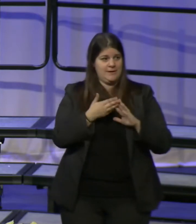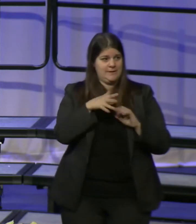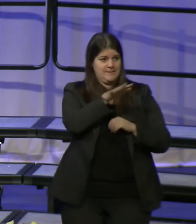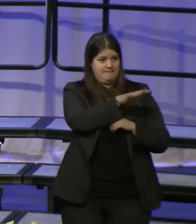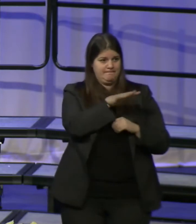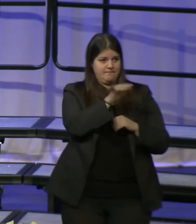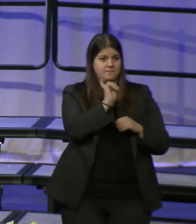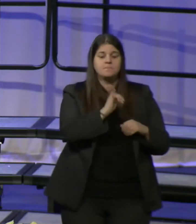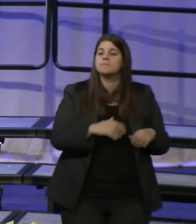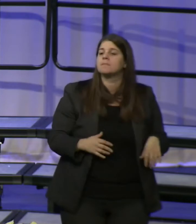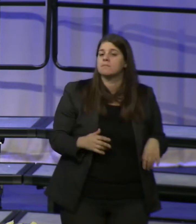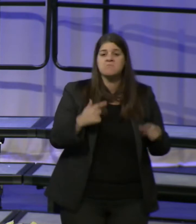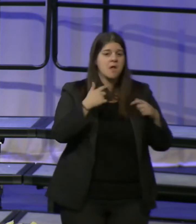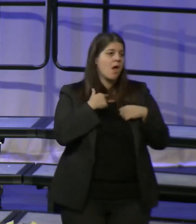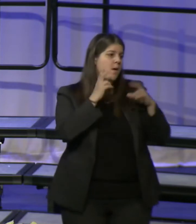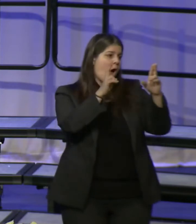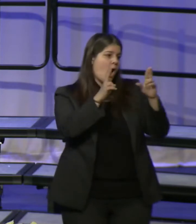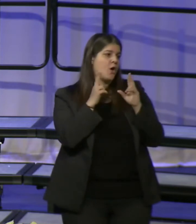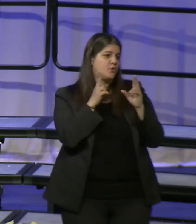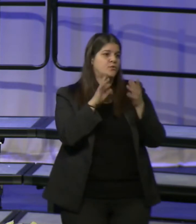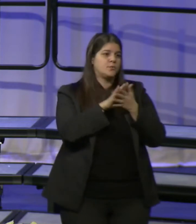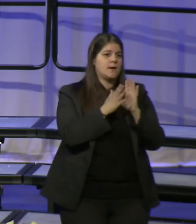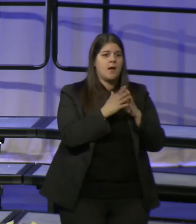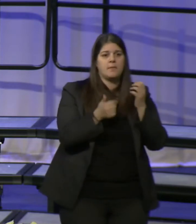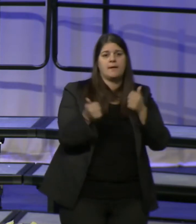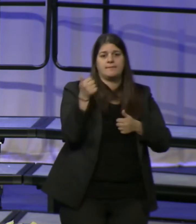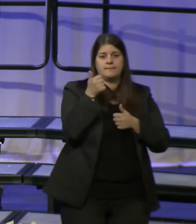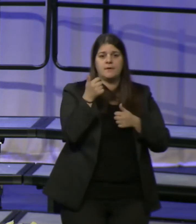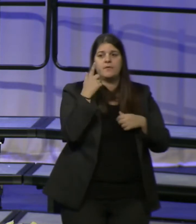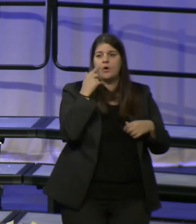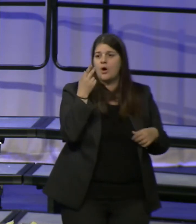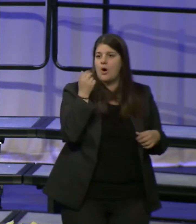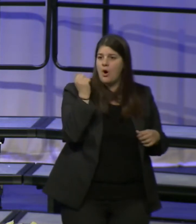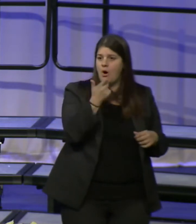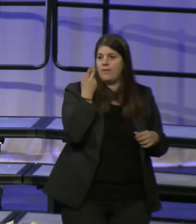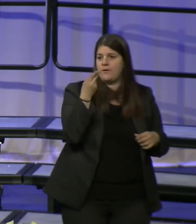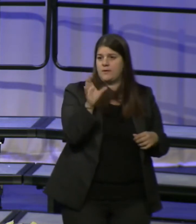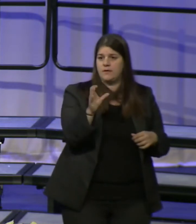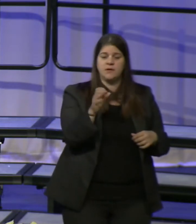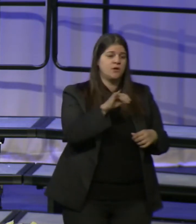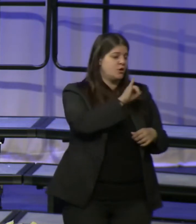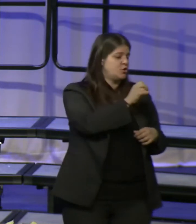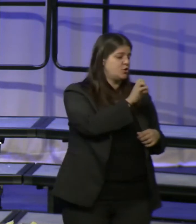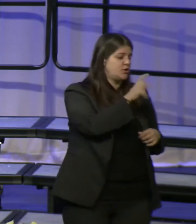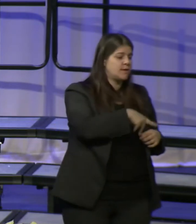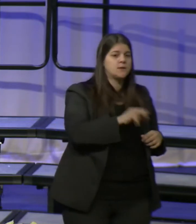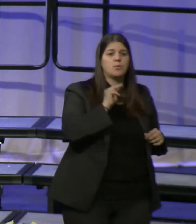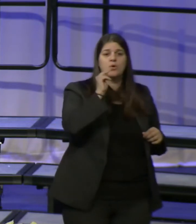I'm honored to be the county executive for all of Howard County from Jessup to North Laurel,